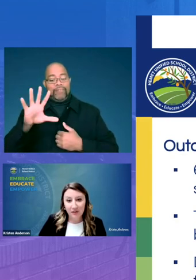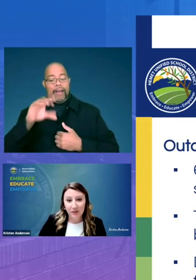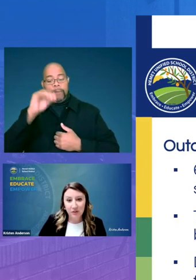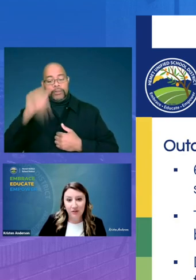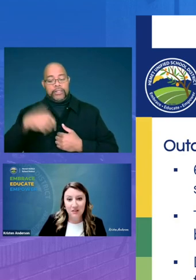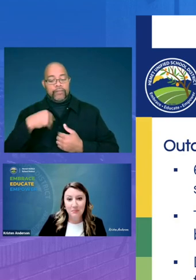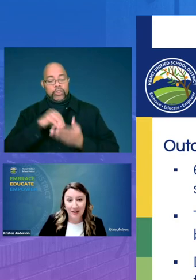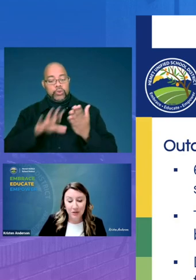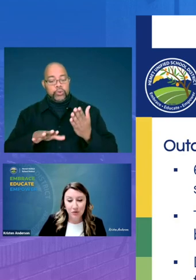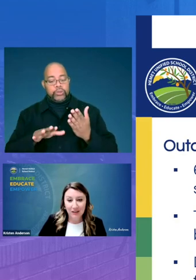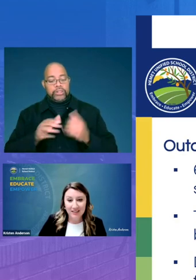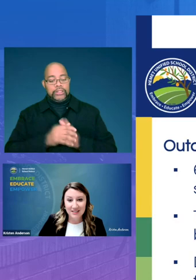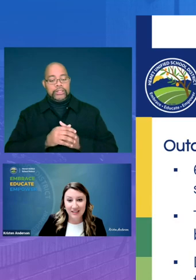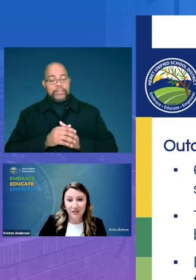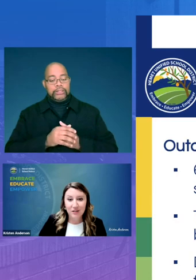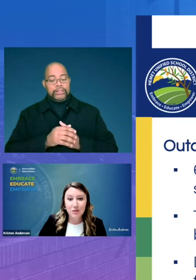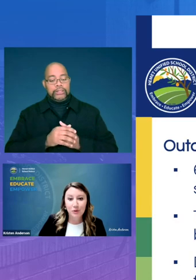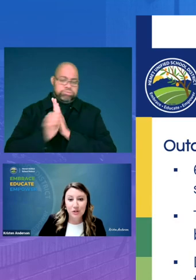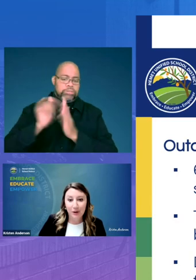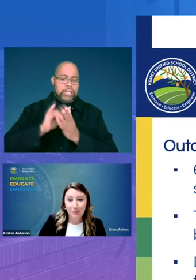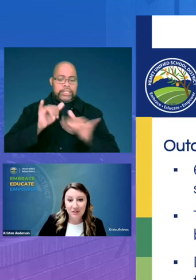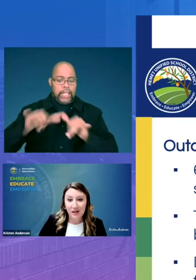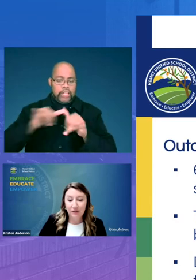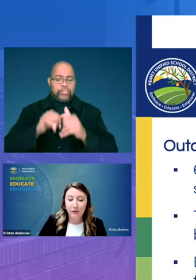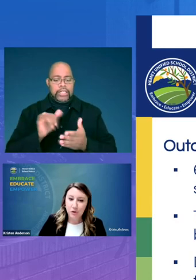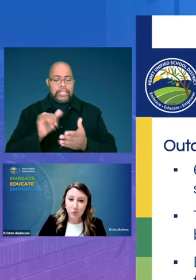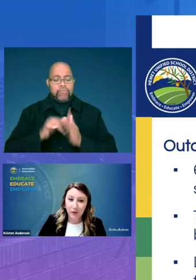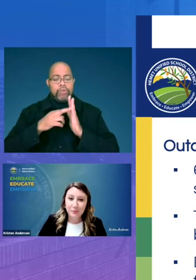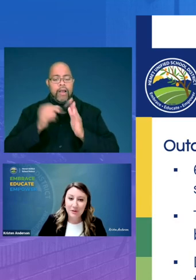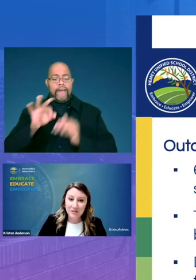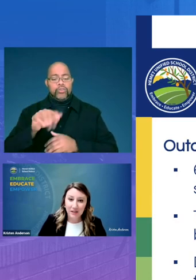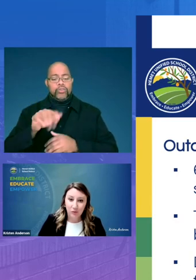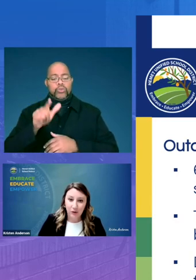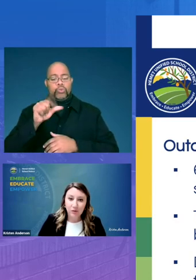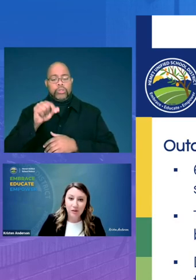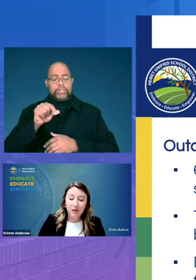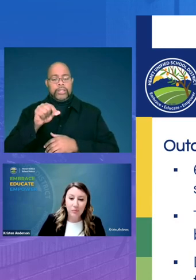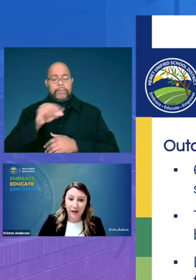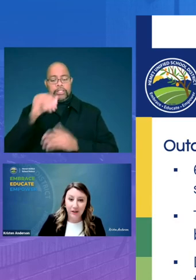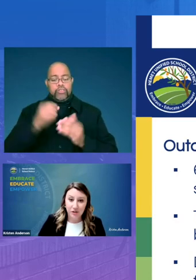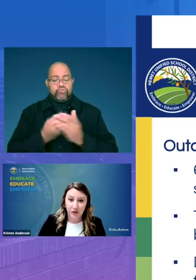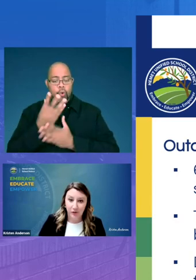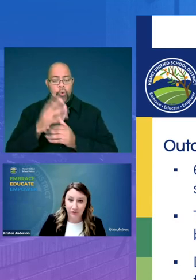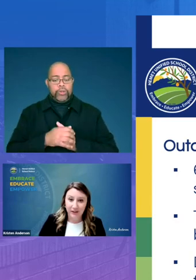of our students mastering these standards which is representative of 20 growth prior to covet